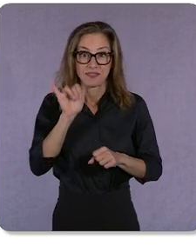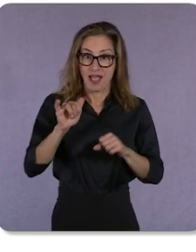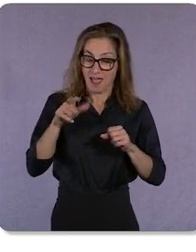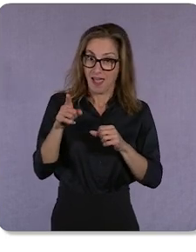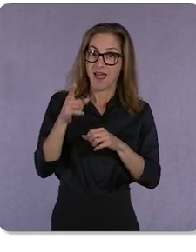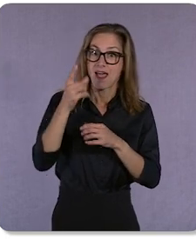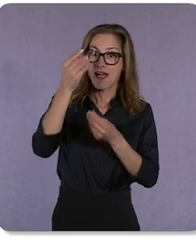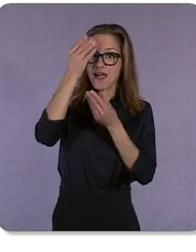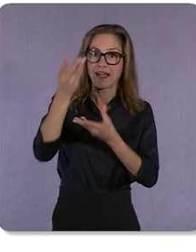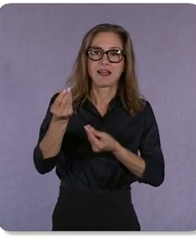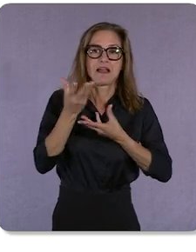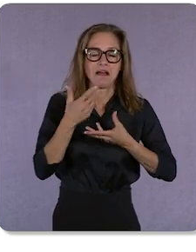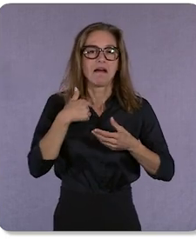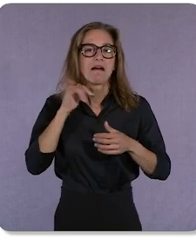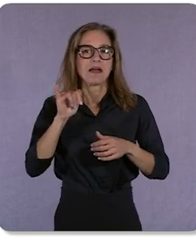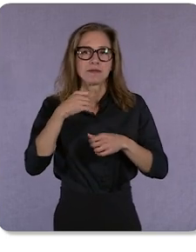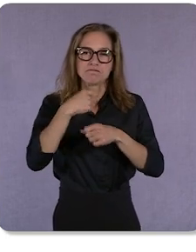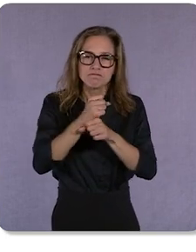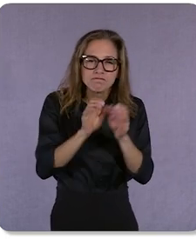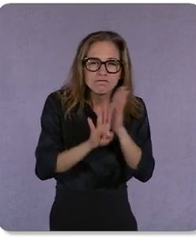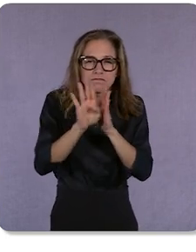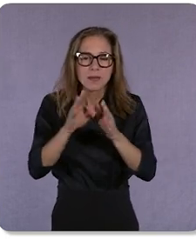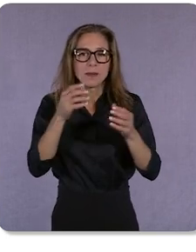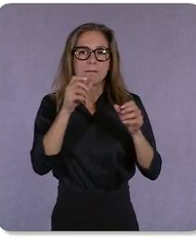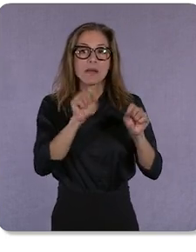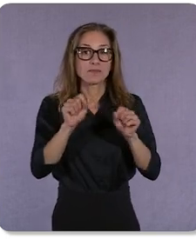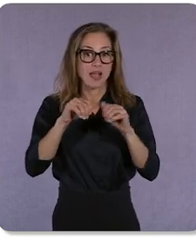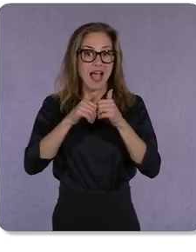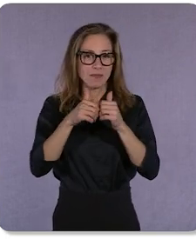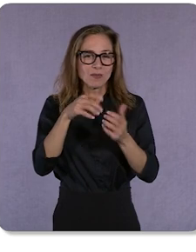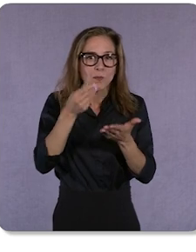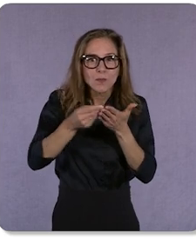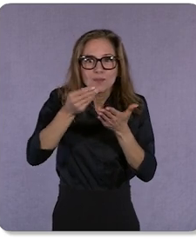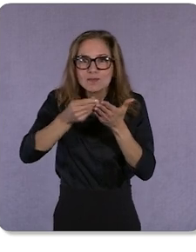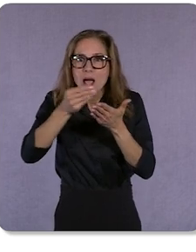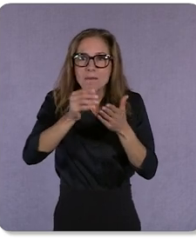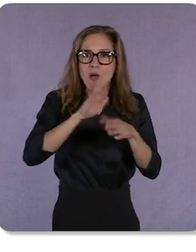to window shop on Google Search last year - a first step towards offering shoppers